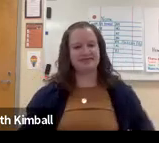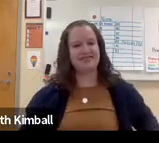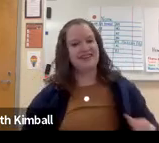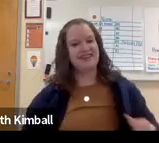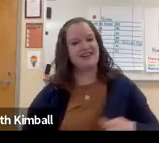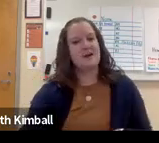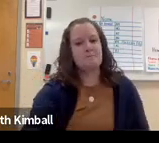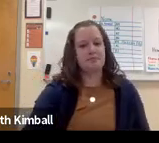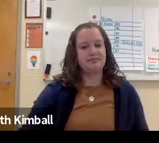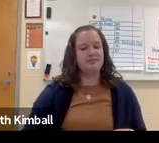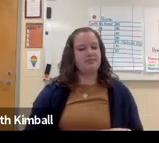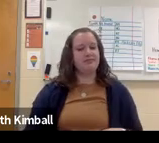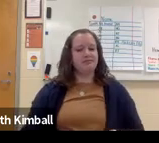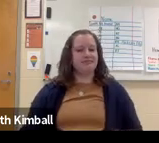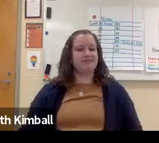And I'm going to continue doing that at this time.